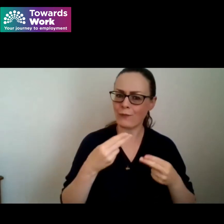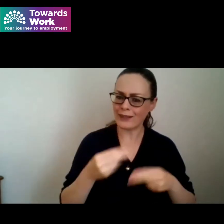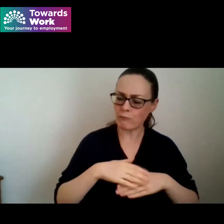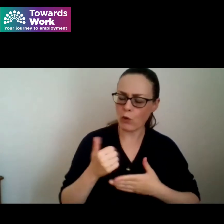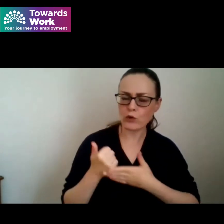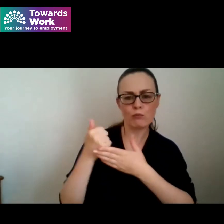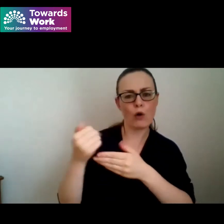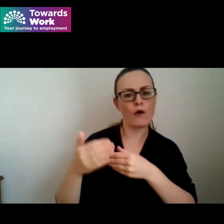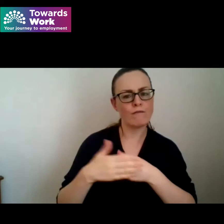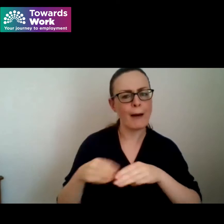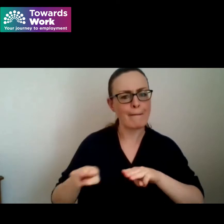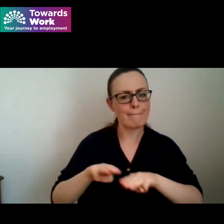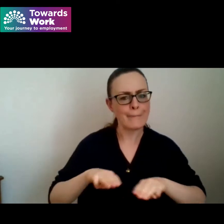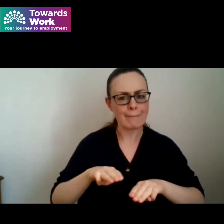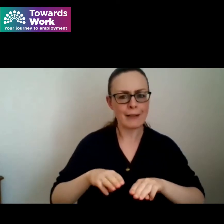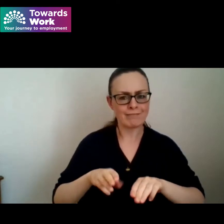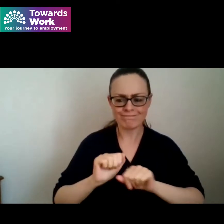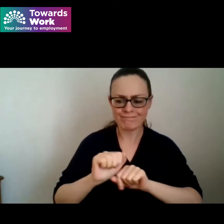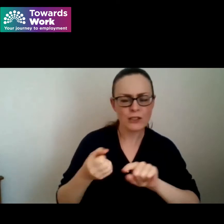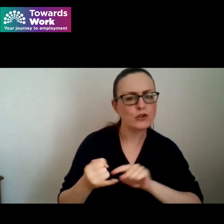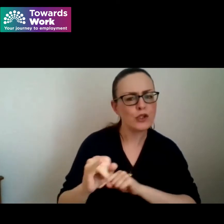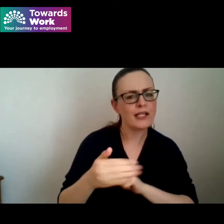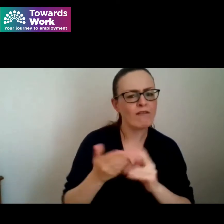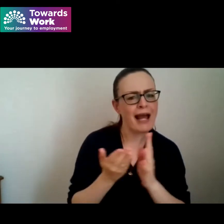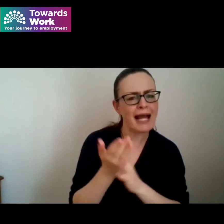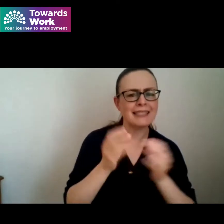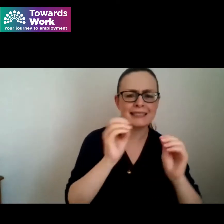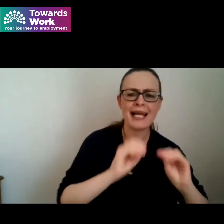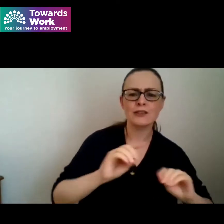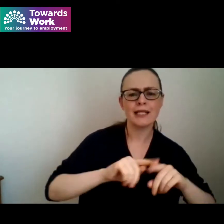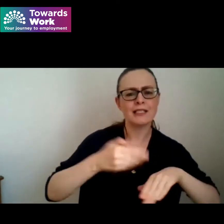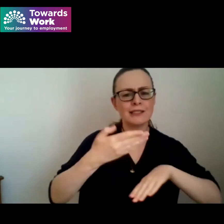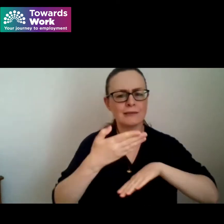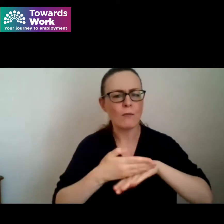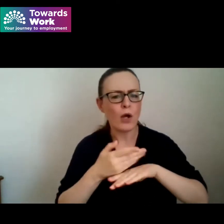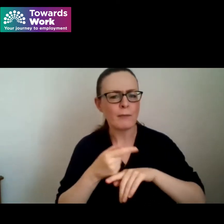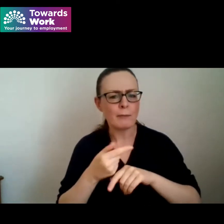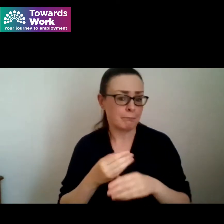in their journey to access education or employment or even to start their own business and we know